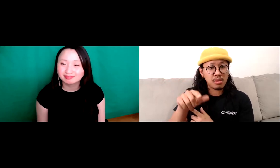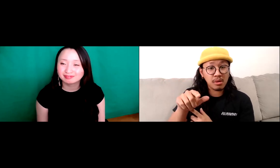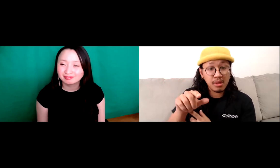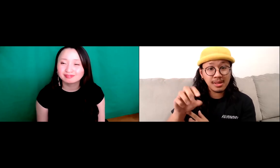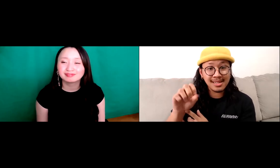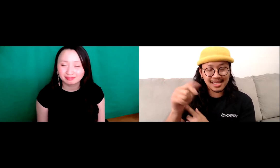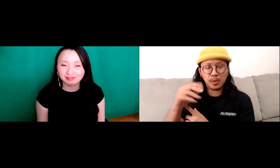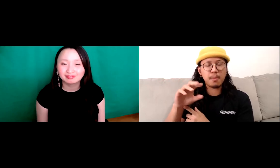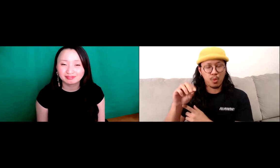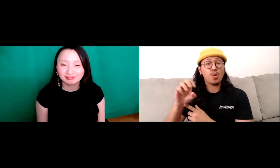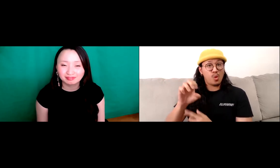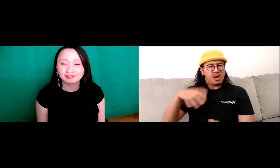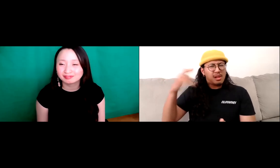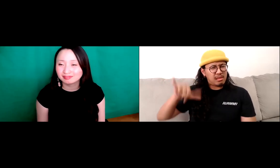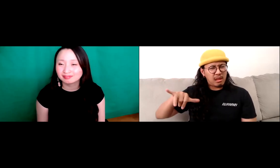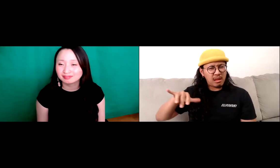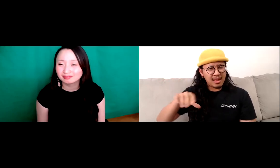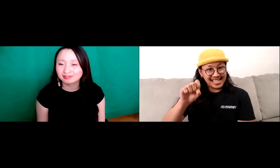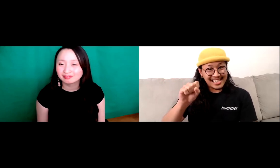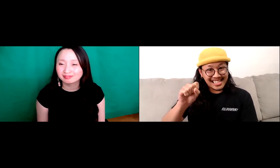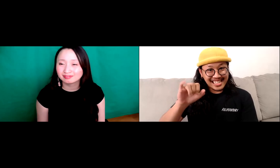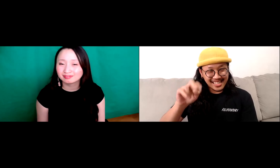you must be Samoan, and I apologize if I if I misspelled this but